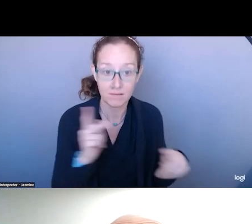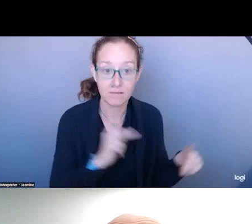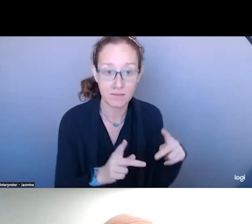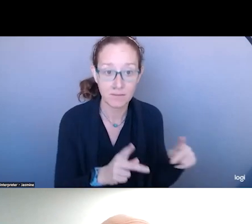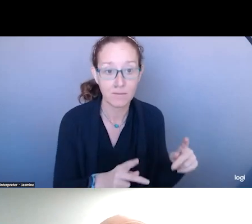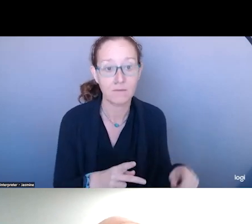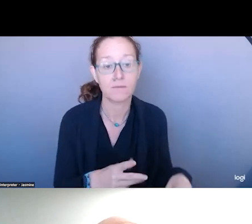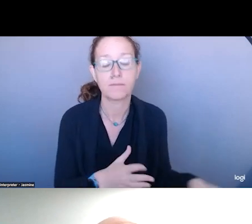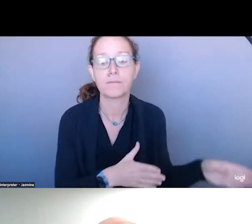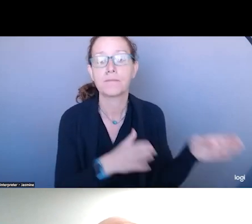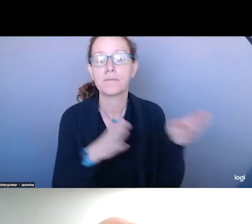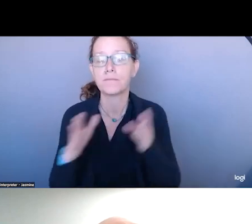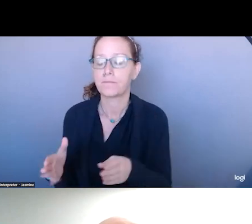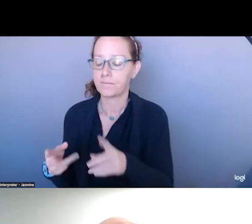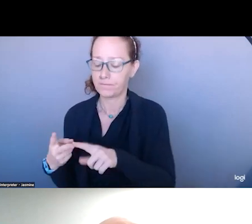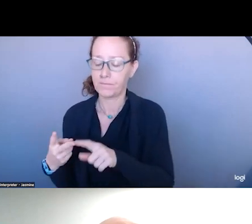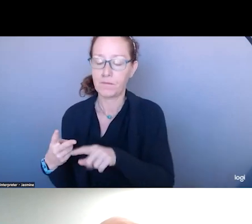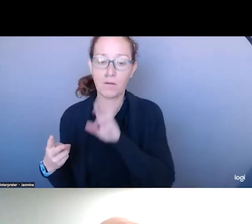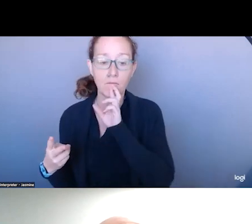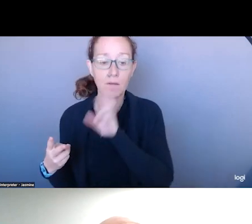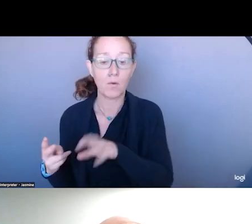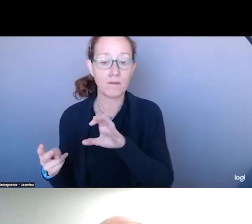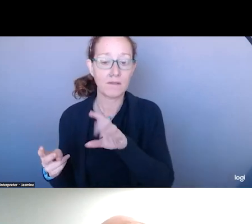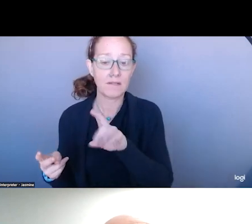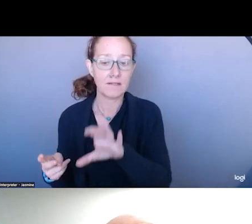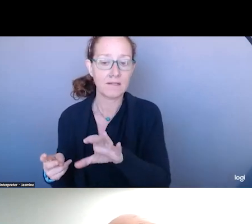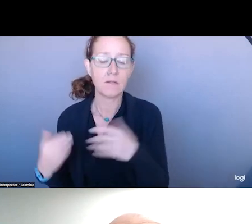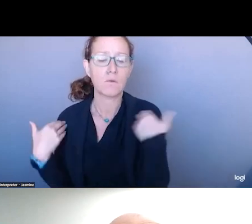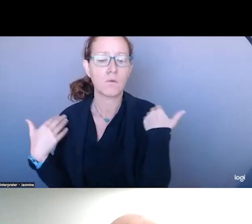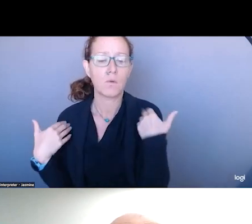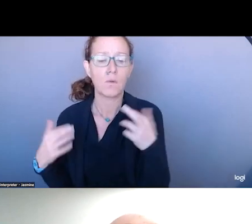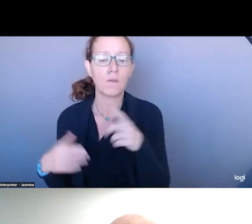YOUTH RISK BEHAVIOR SURVEY WHICH COMES OUT EVERY TWO YEARS.